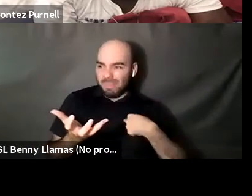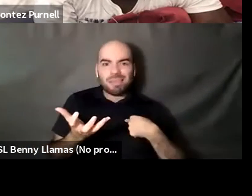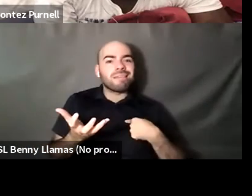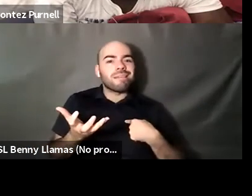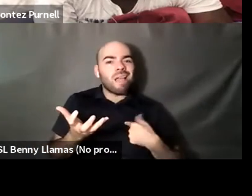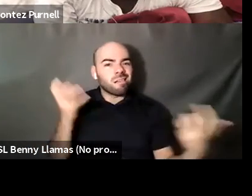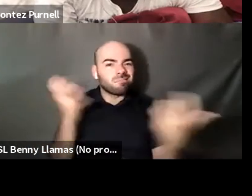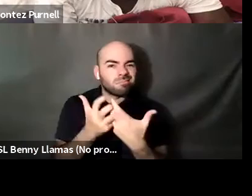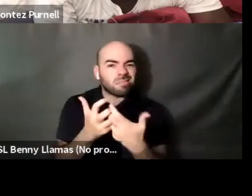Nahshon Anderson: And